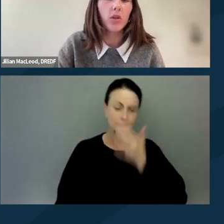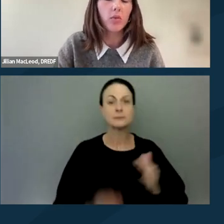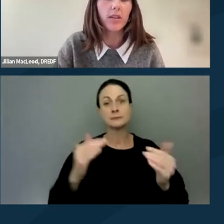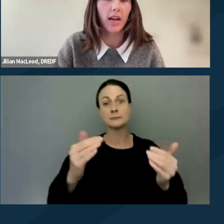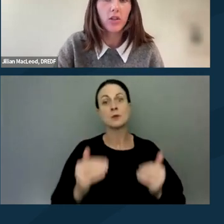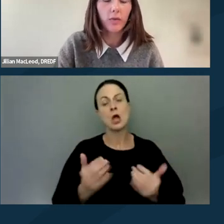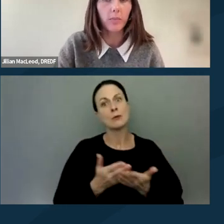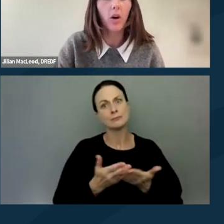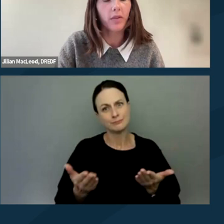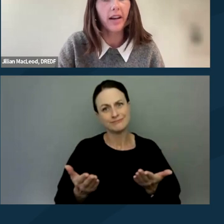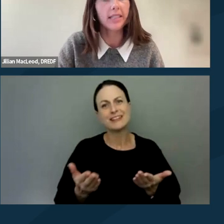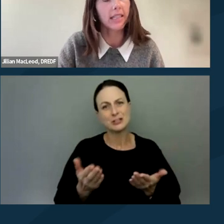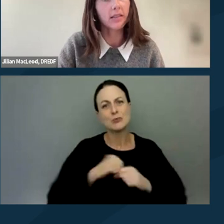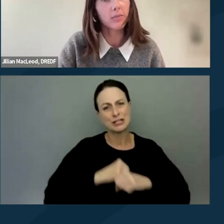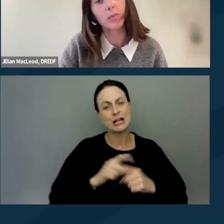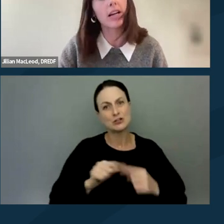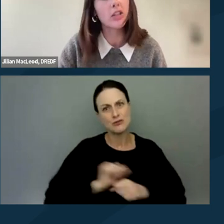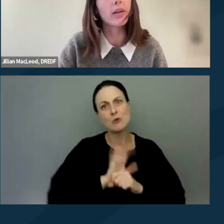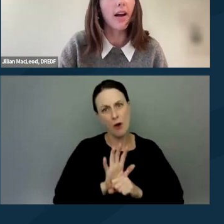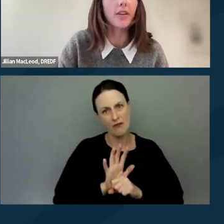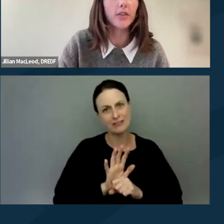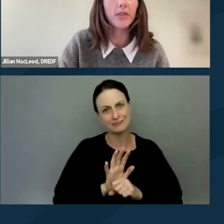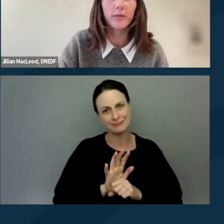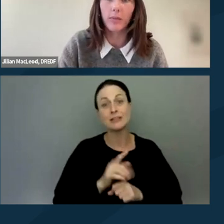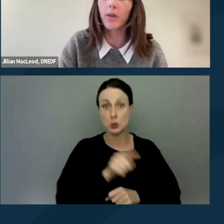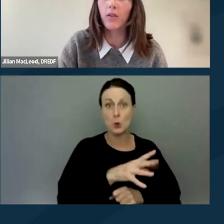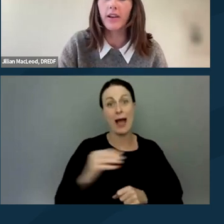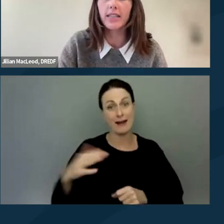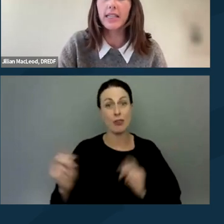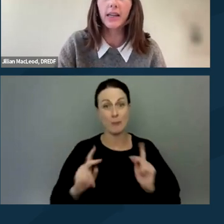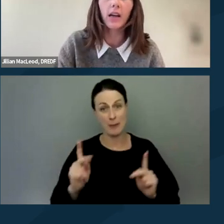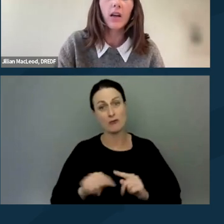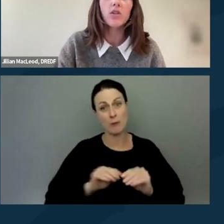to protect you from COVID-19 to protect you and others from COVID-19.